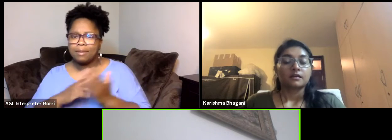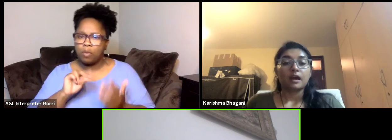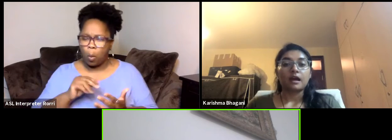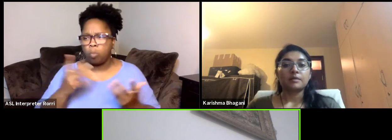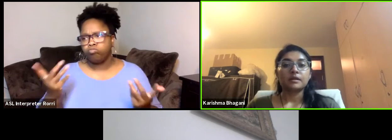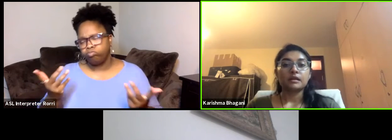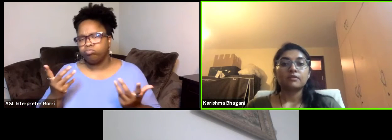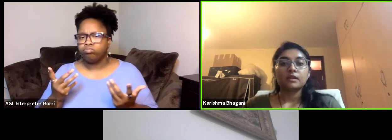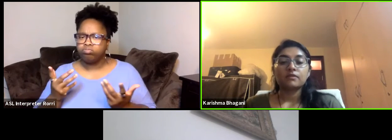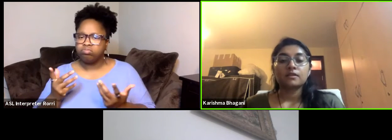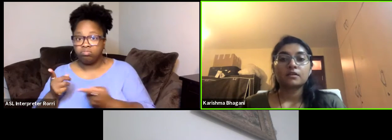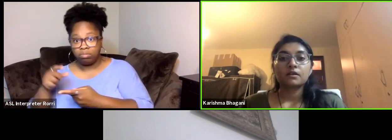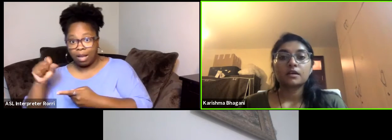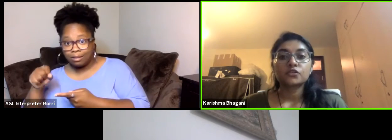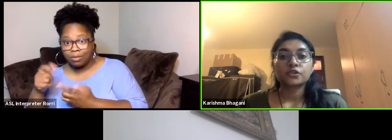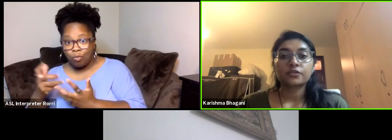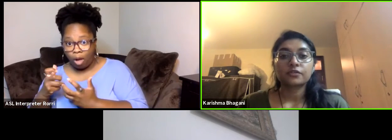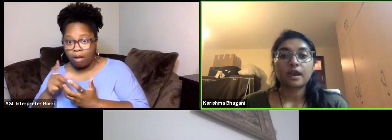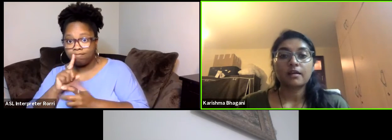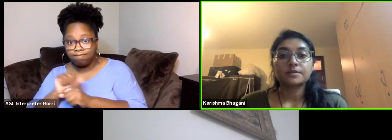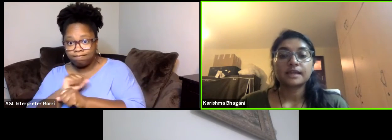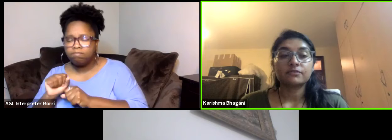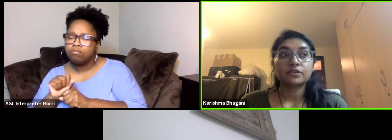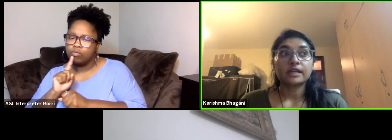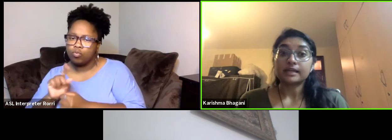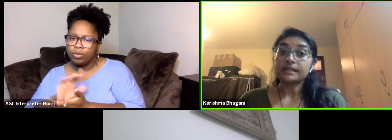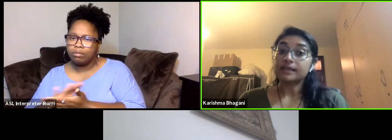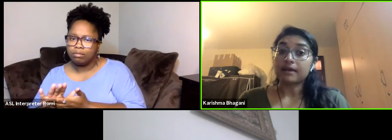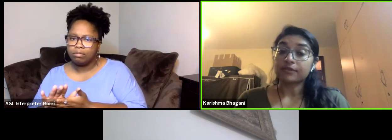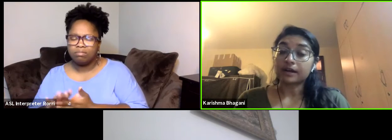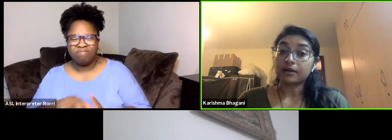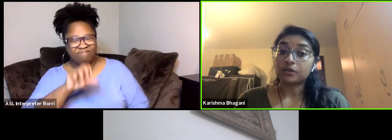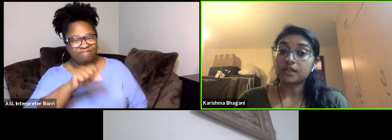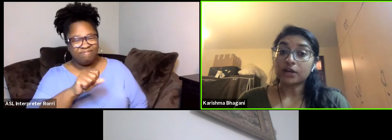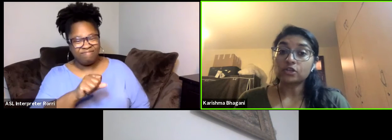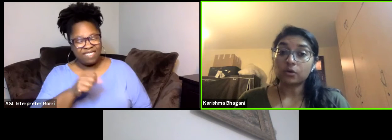Yeah, I mean even the history of the Arab slave trade in Eastern Africa which is actually